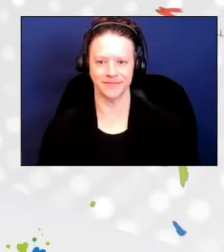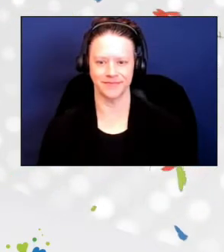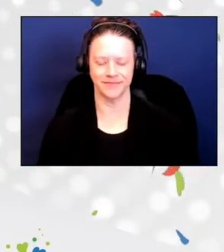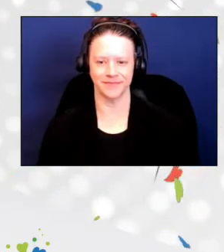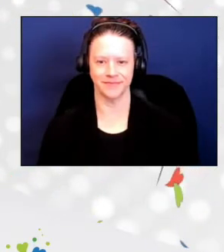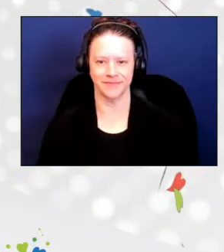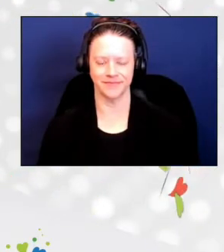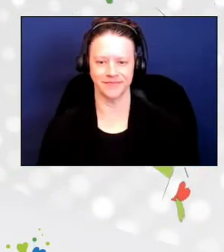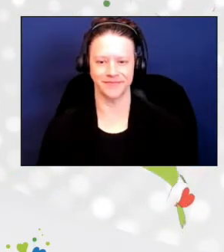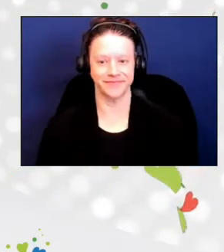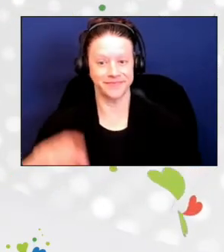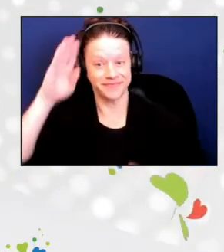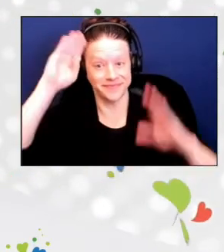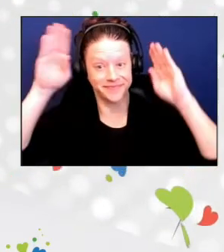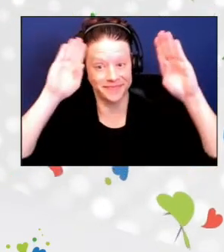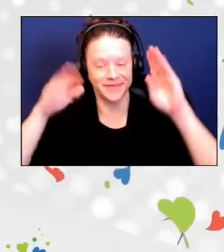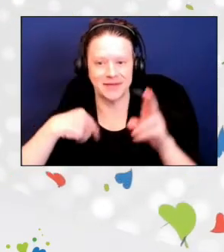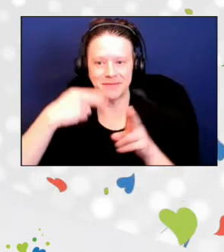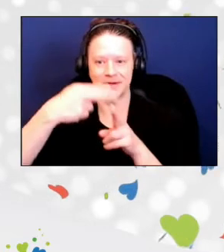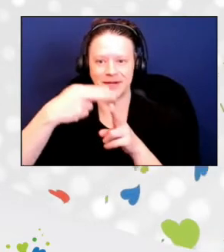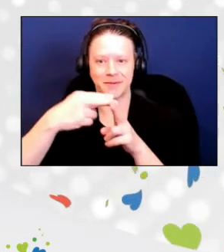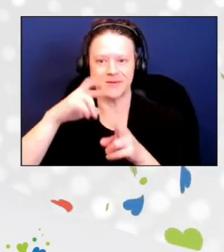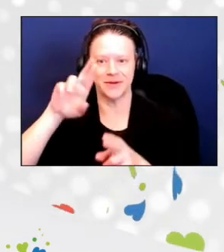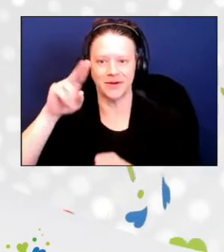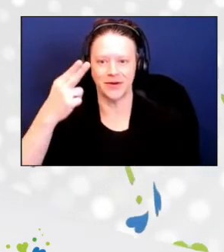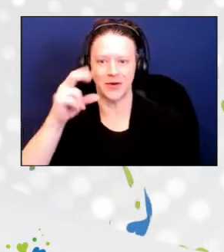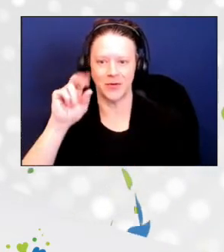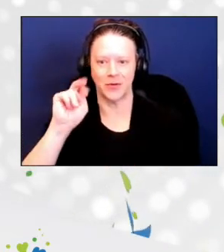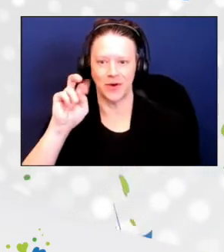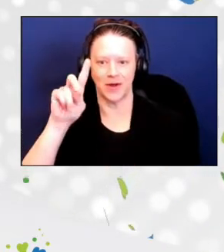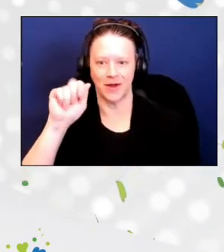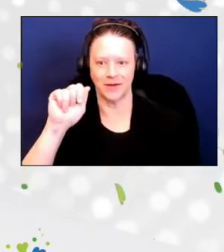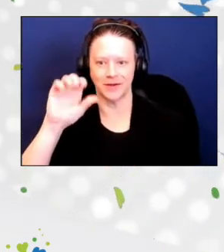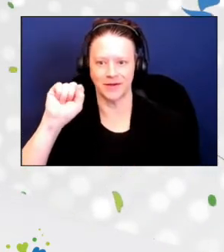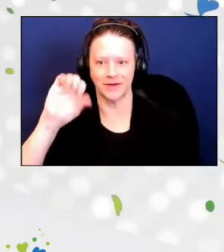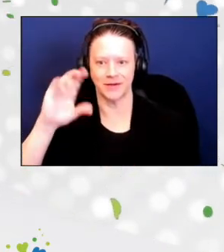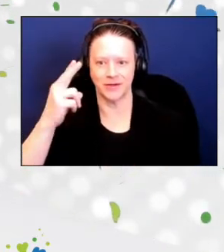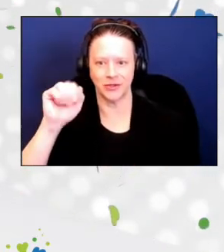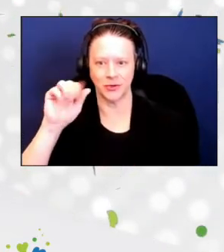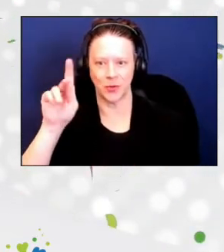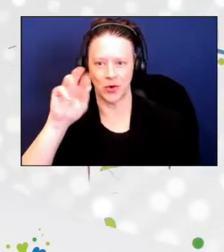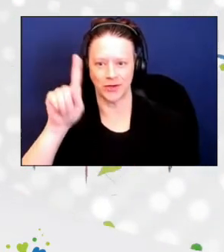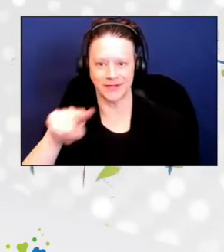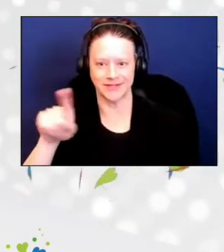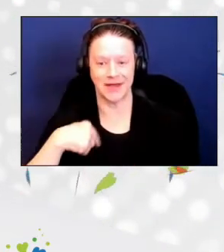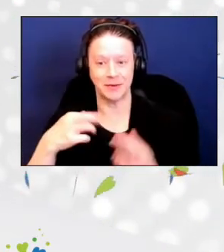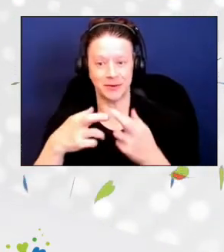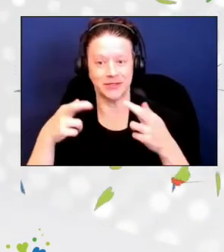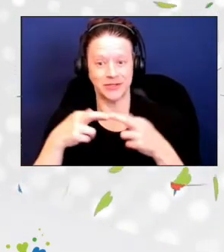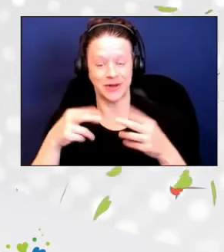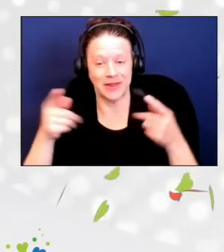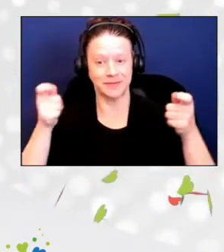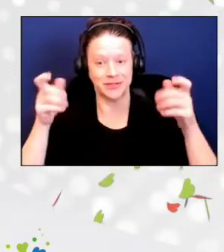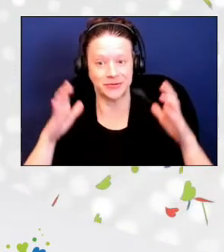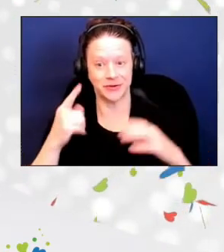Hello, my name is Rhonda Schwartz and I am a Regional Administrator for ACL. We hope you enjoyed the video